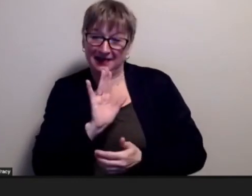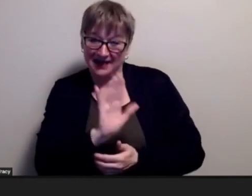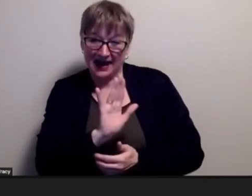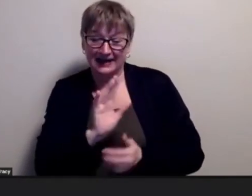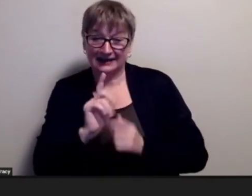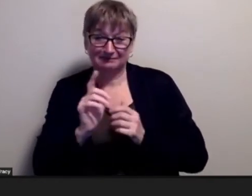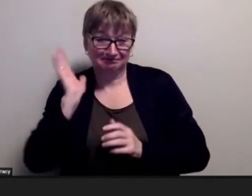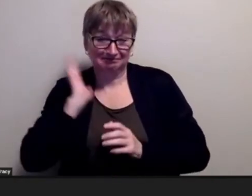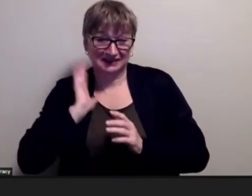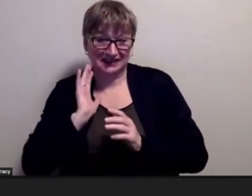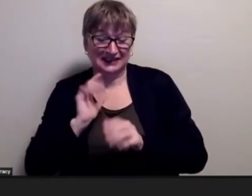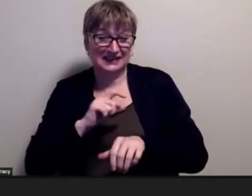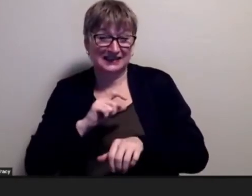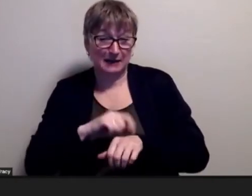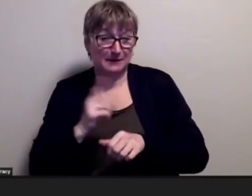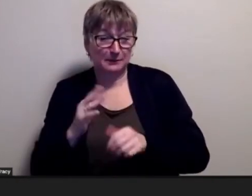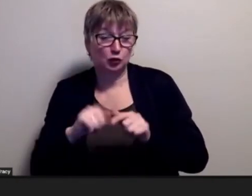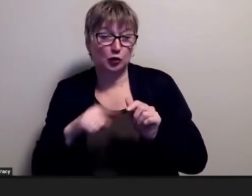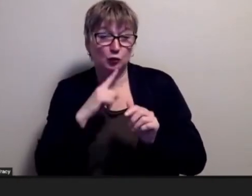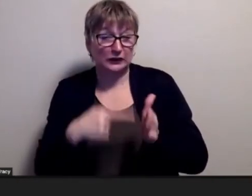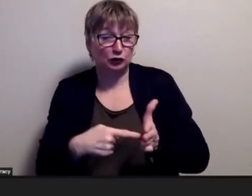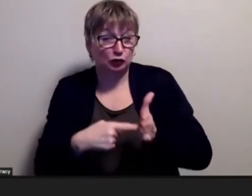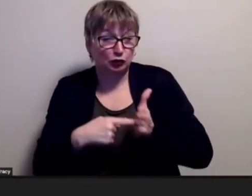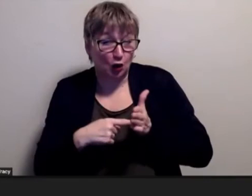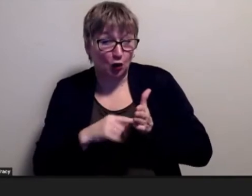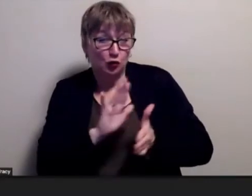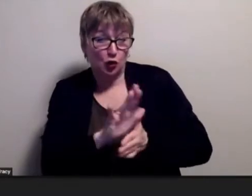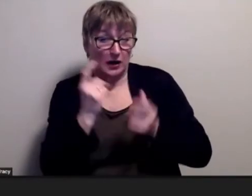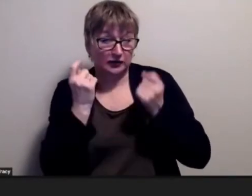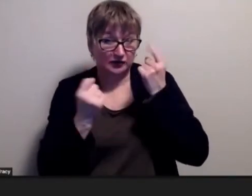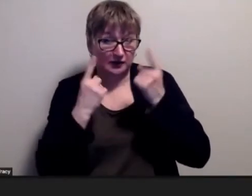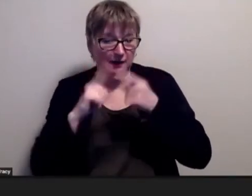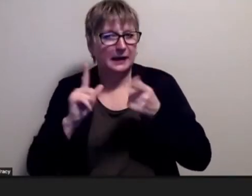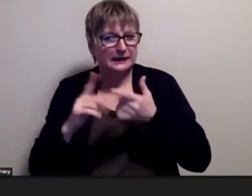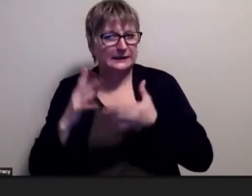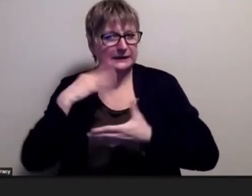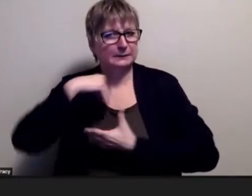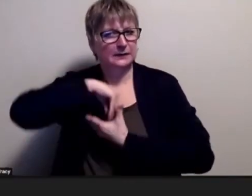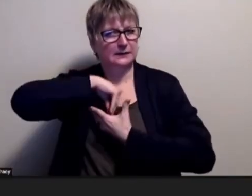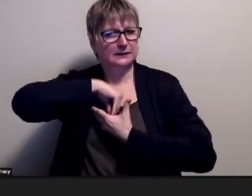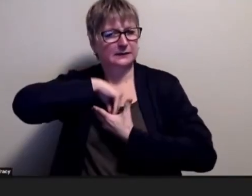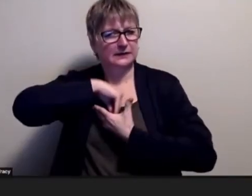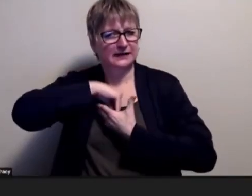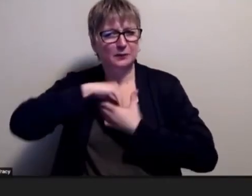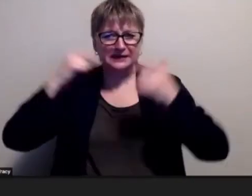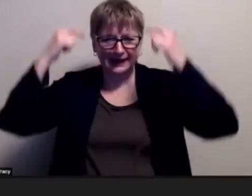display that understanding but you but you had it you were it was in your head it was all there